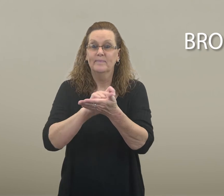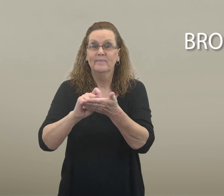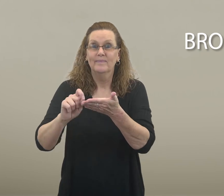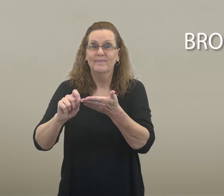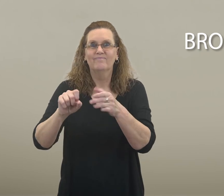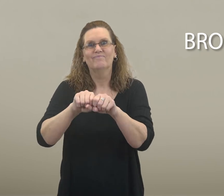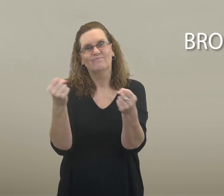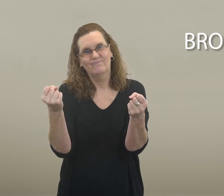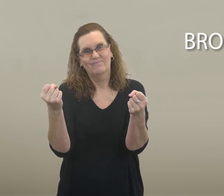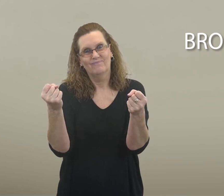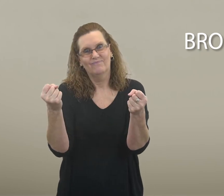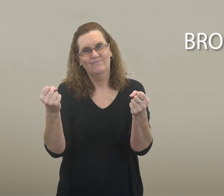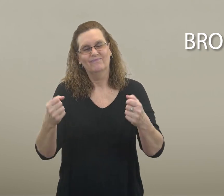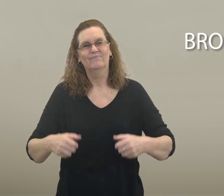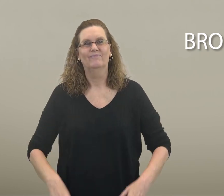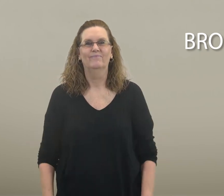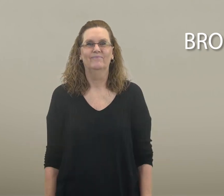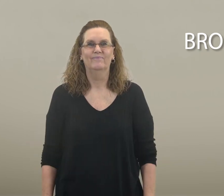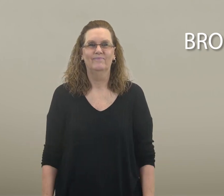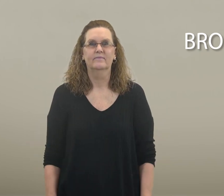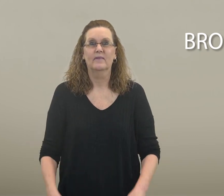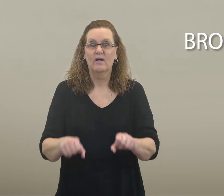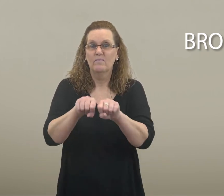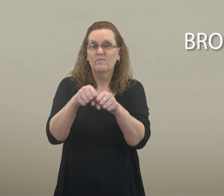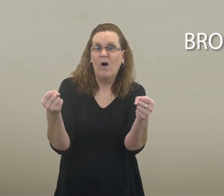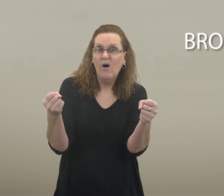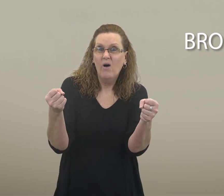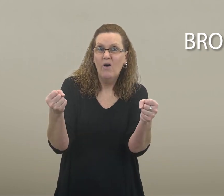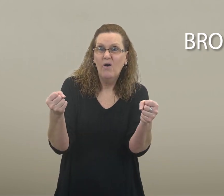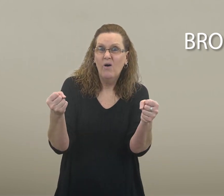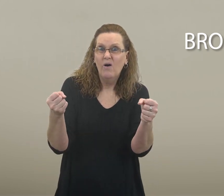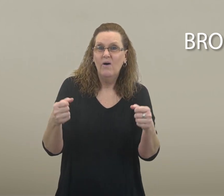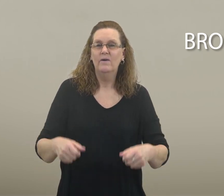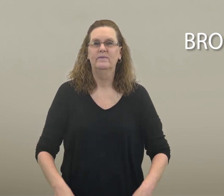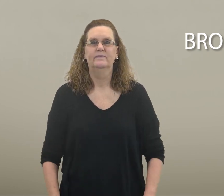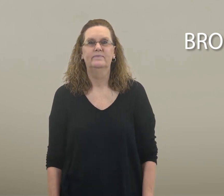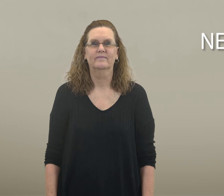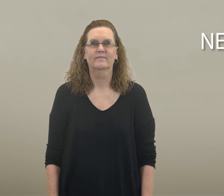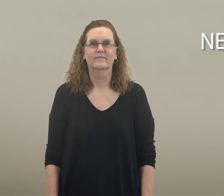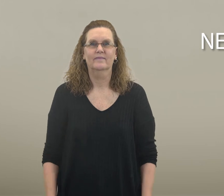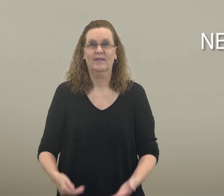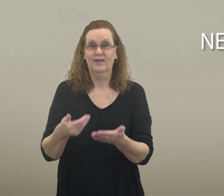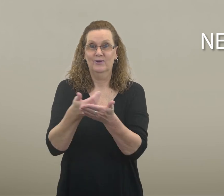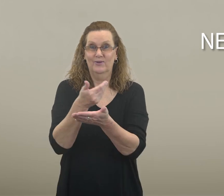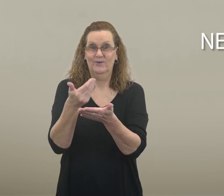This pencil is broken. broken new